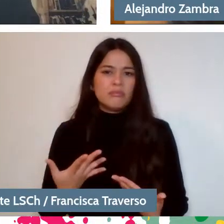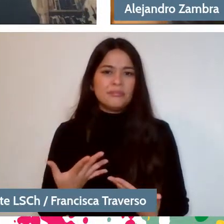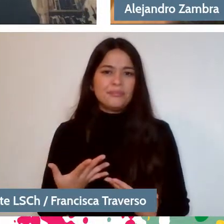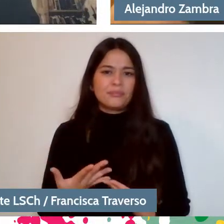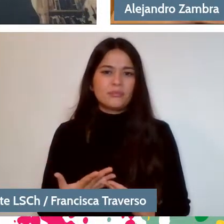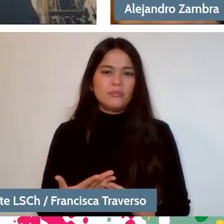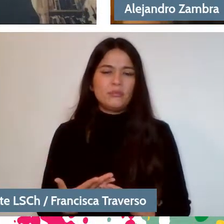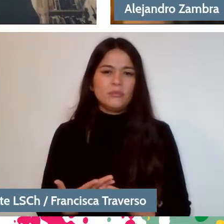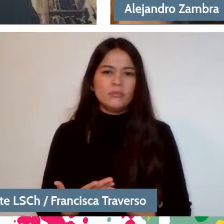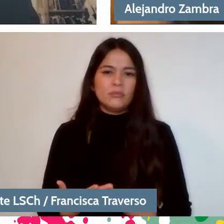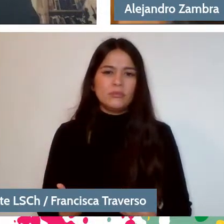Like...